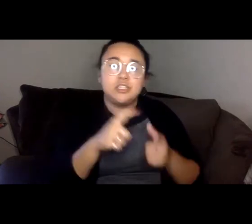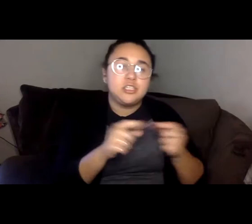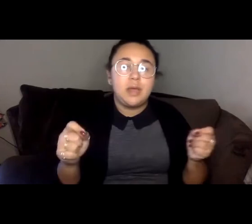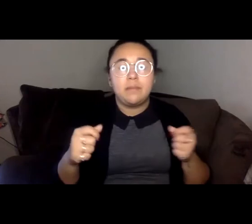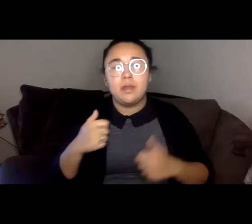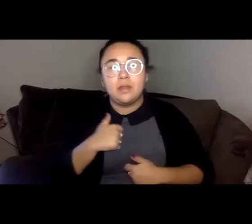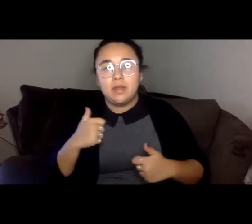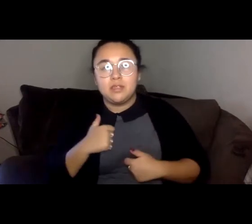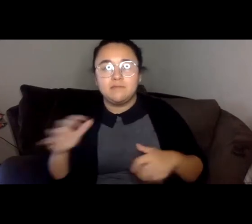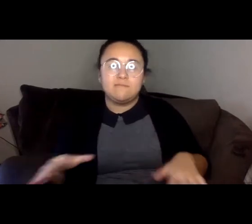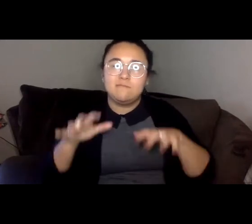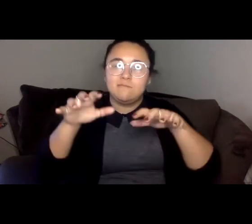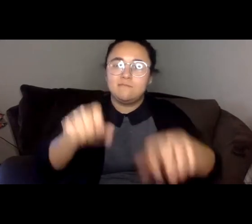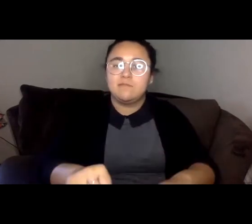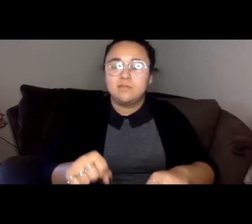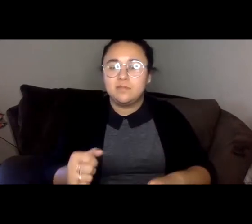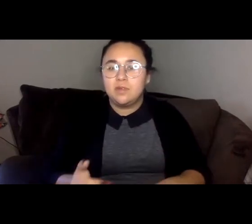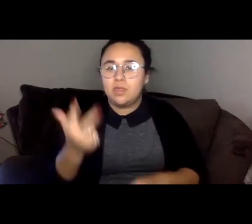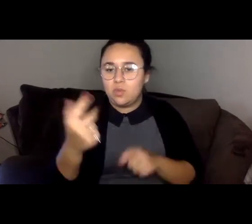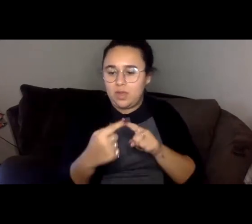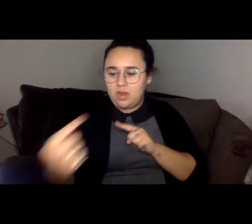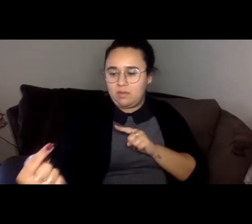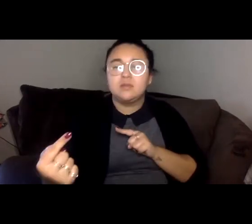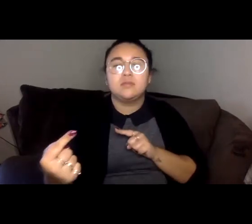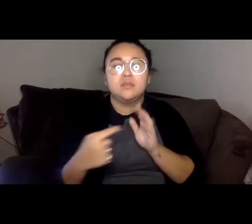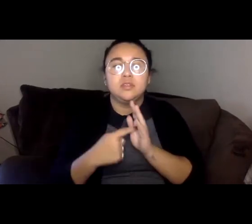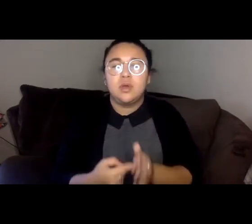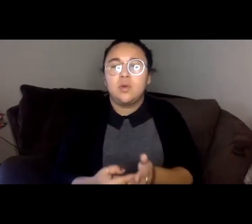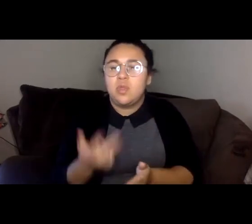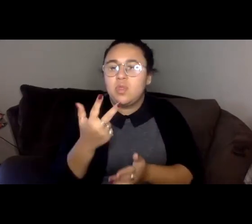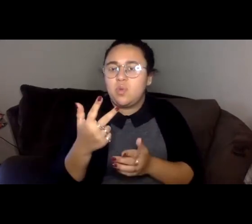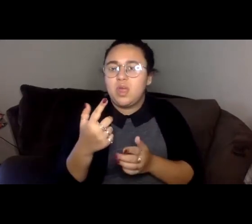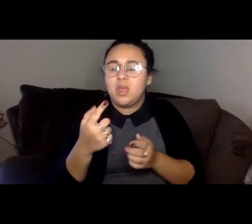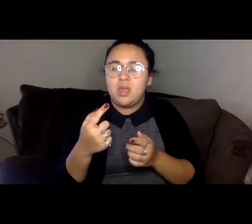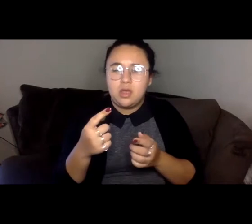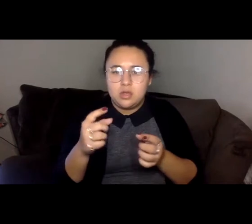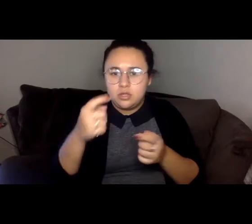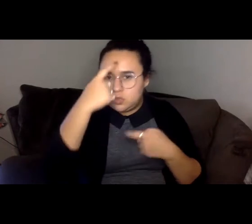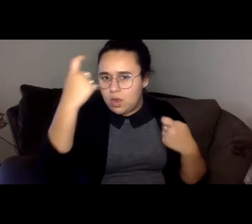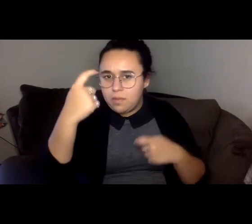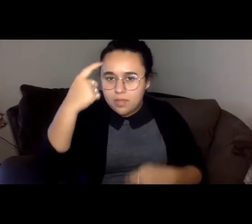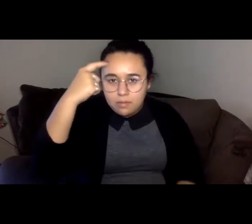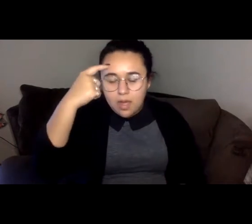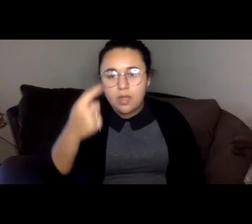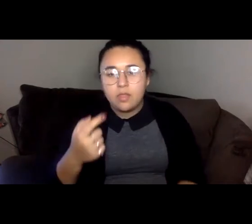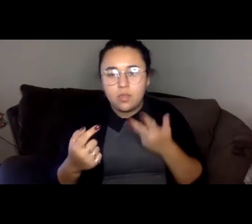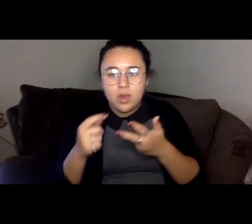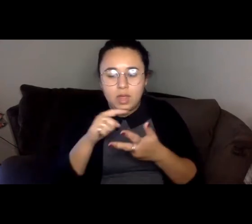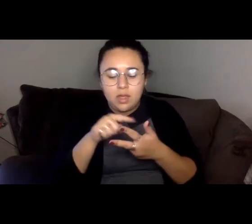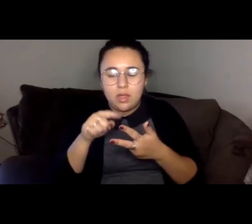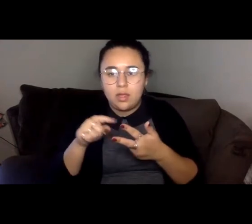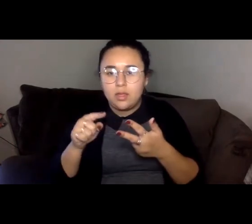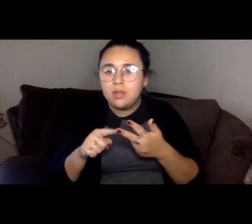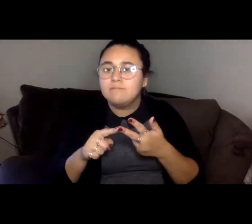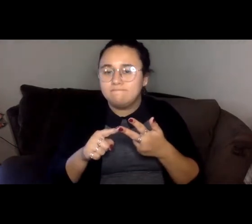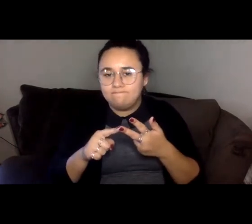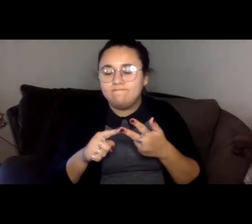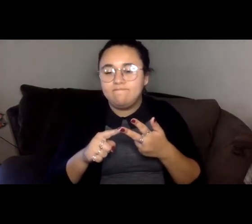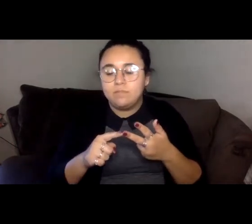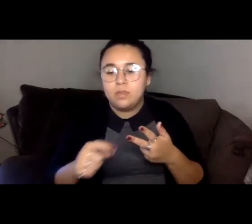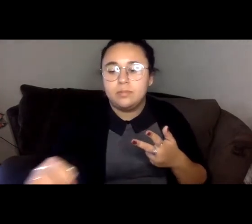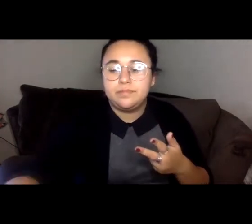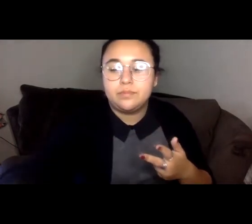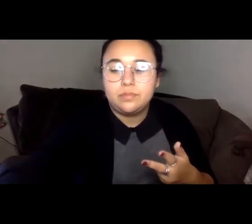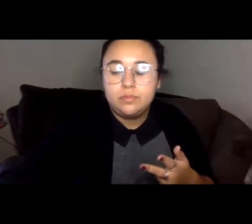Three enemies that symbolize with retirements of the mind, greed, aversion delusion, my